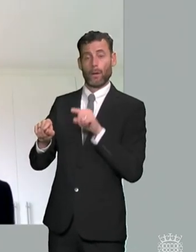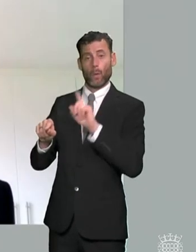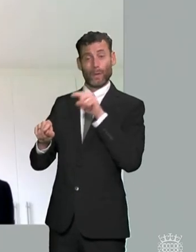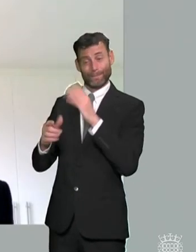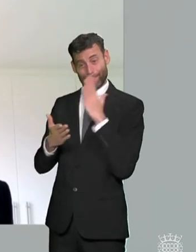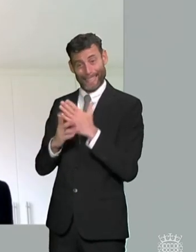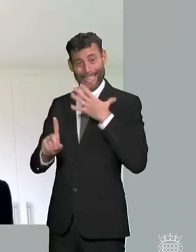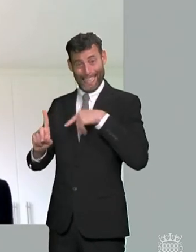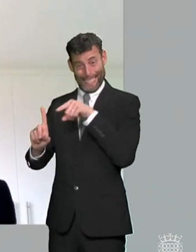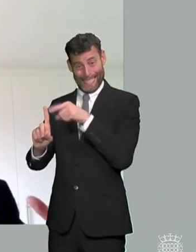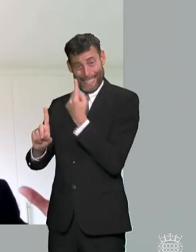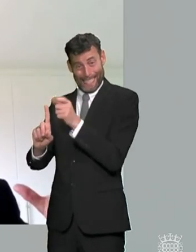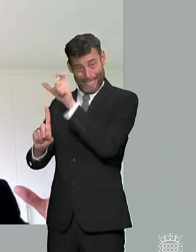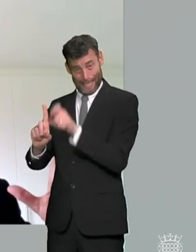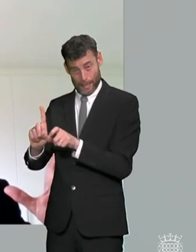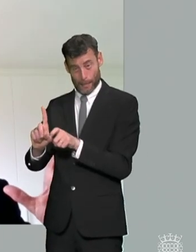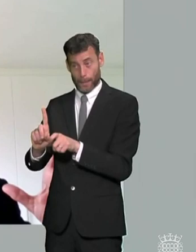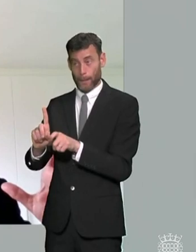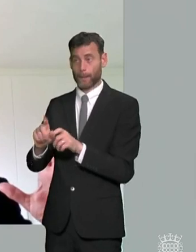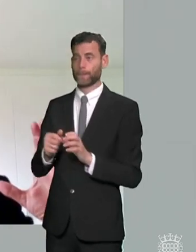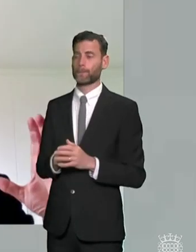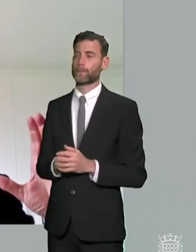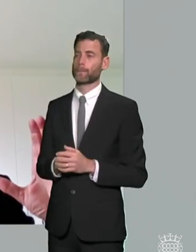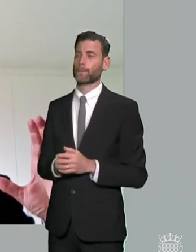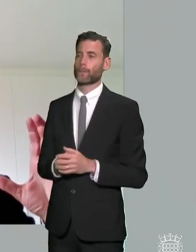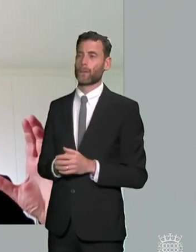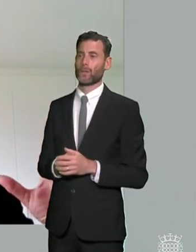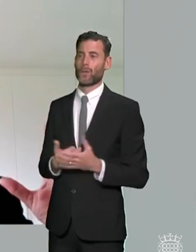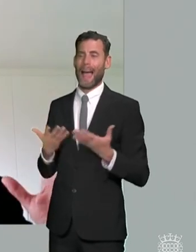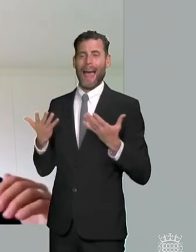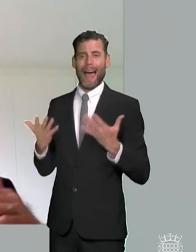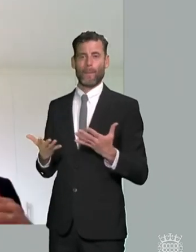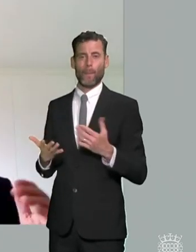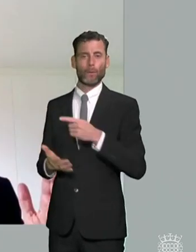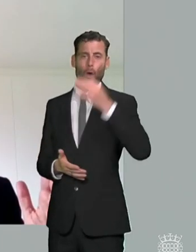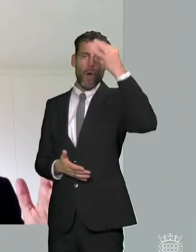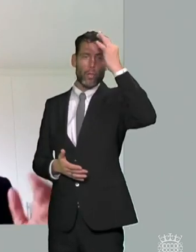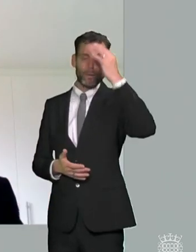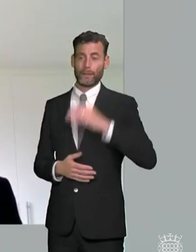of an individual and tie people to a perhaps a very limited list of provision locally i think